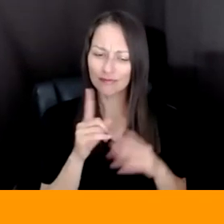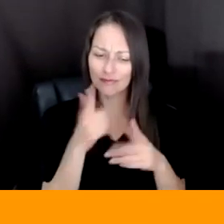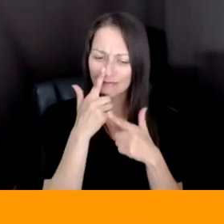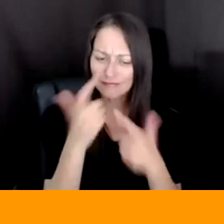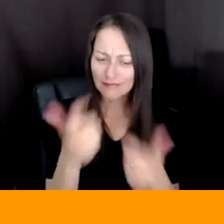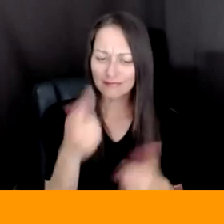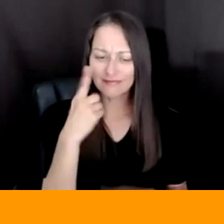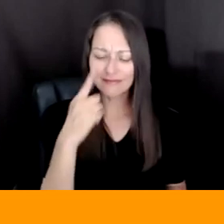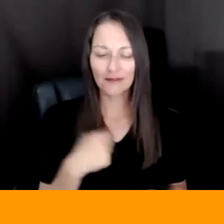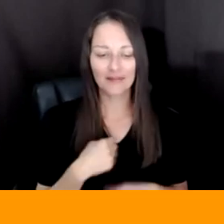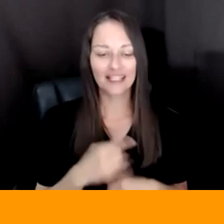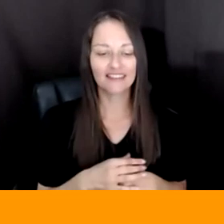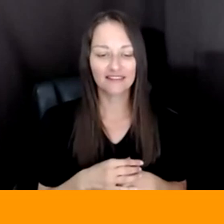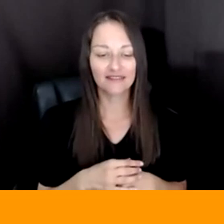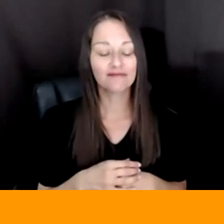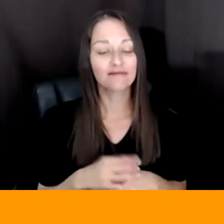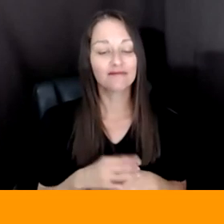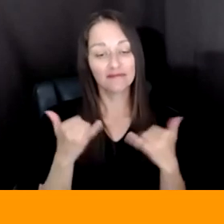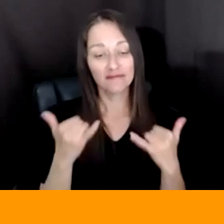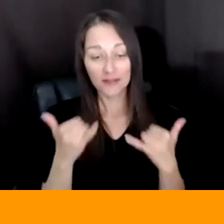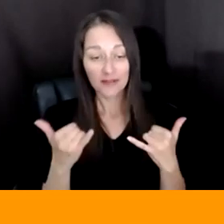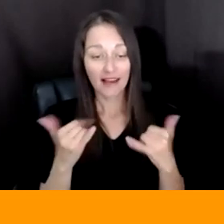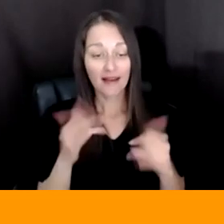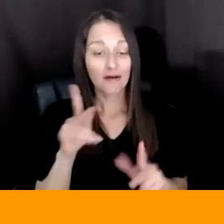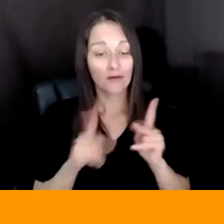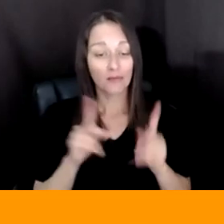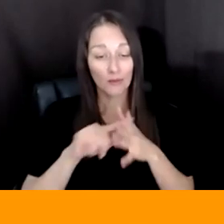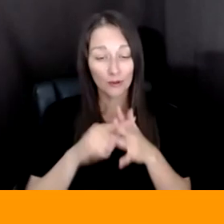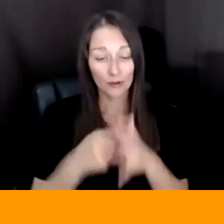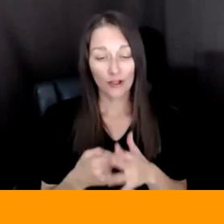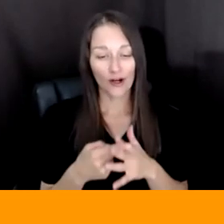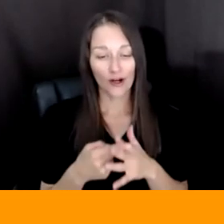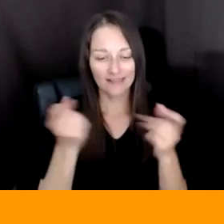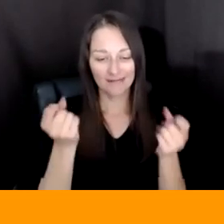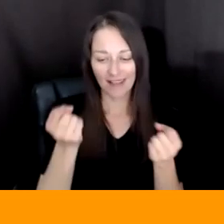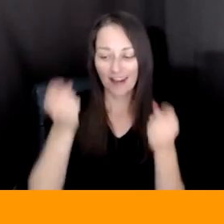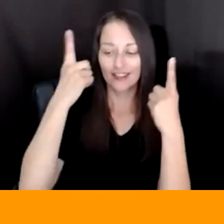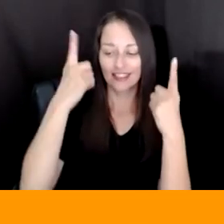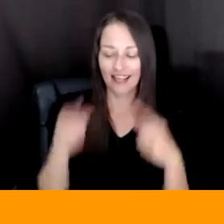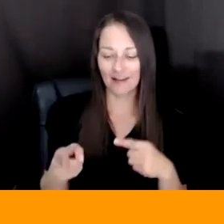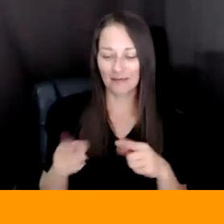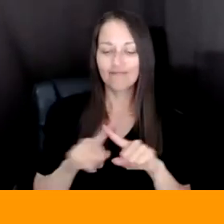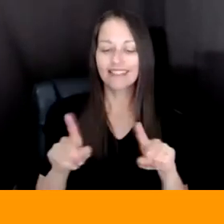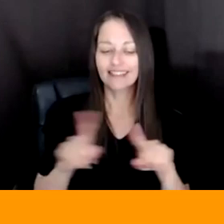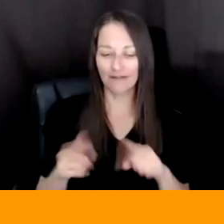RIGHT, PEOPLE ARE STARTING TO UNDERSTAND ME IN A DIFFERENT WAY. BUT I'M ALSO CLAIMED BY MANY,